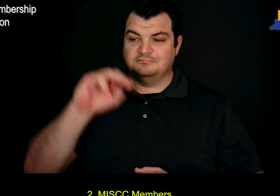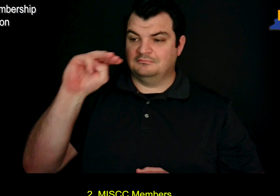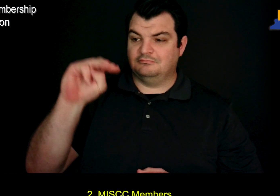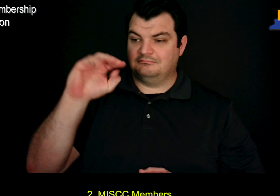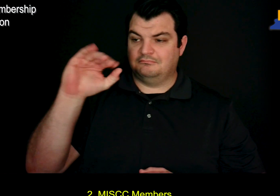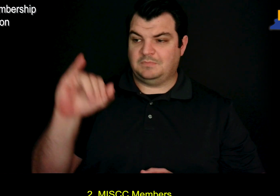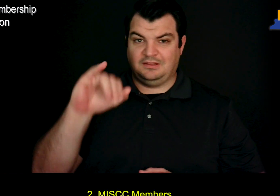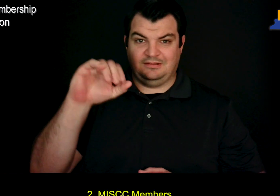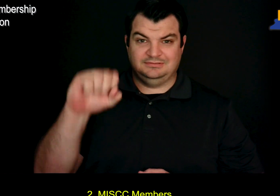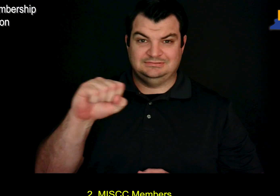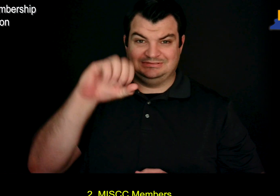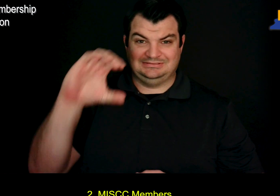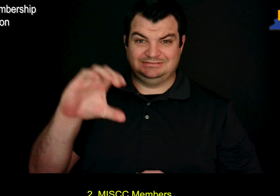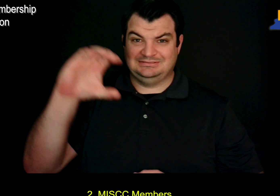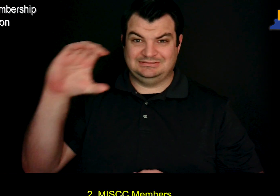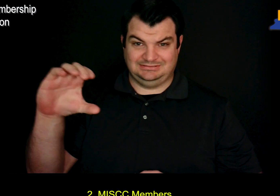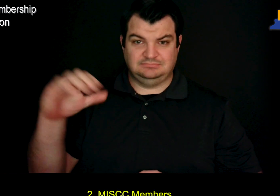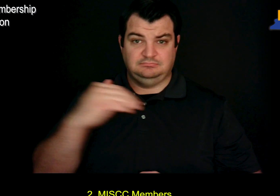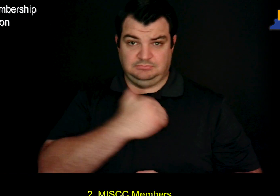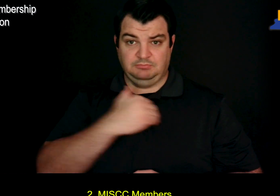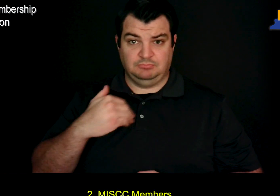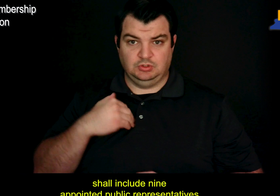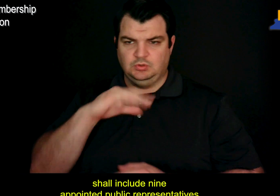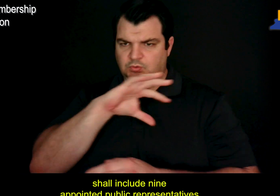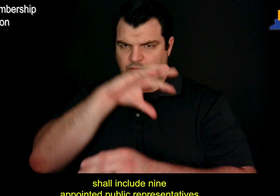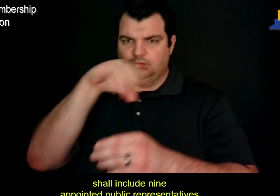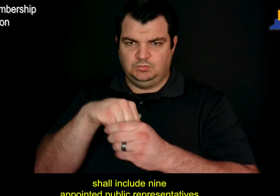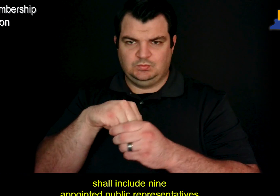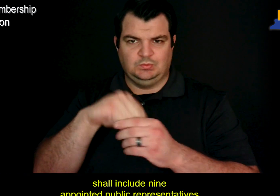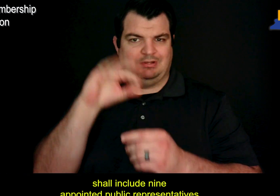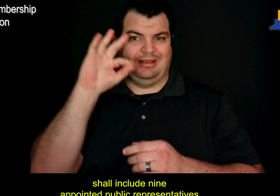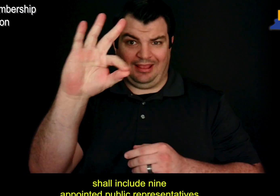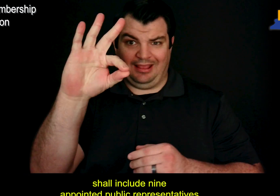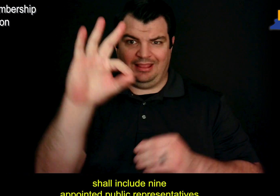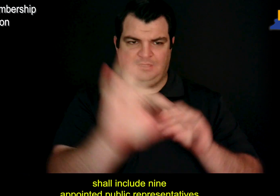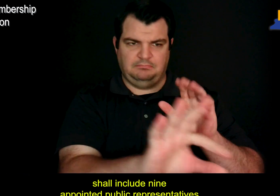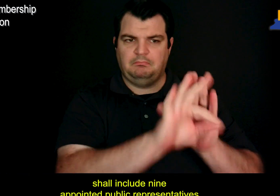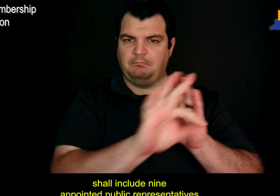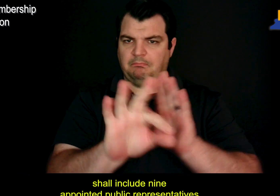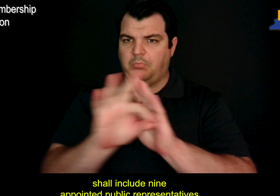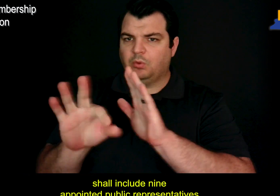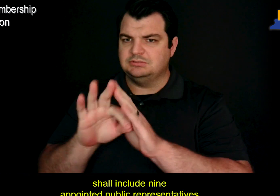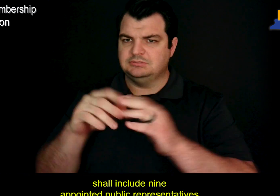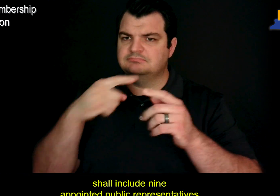2. MISCC Members shall include nine appointed public representatives